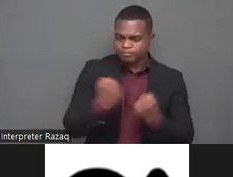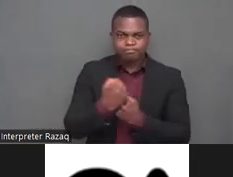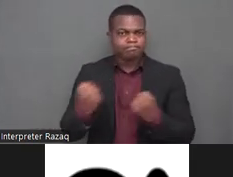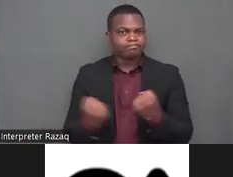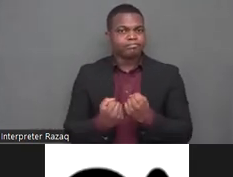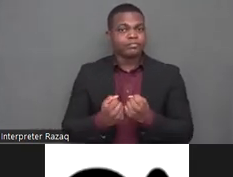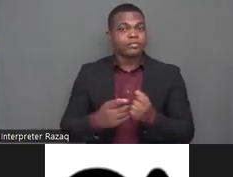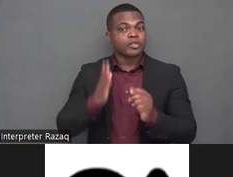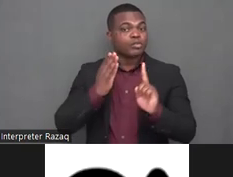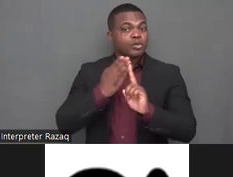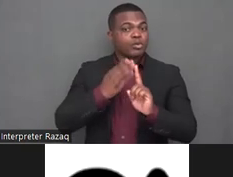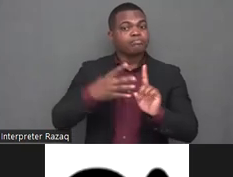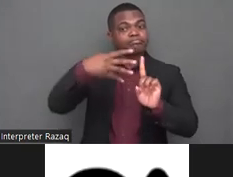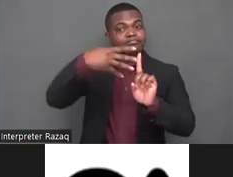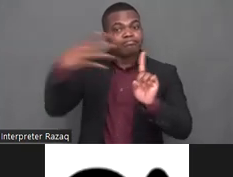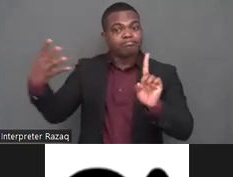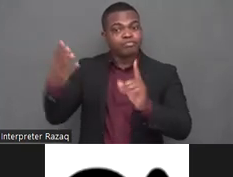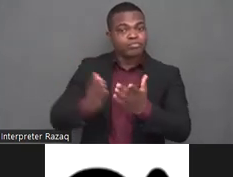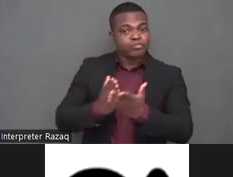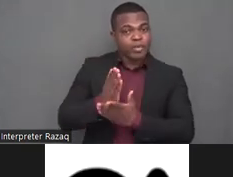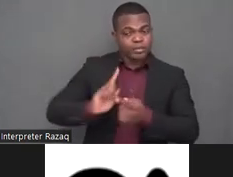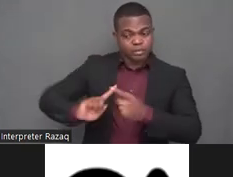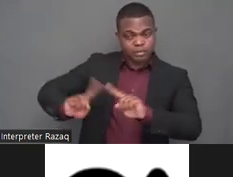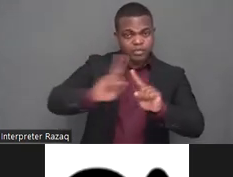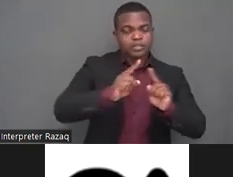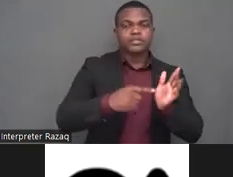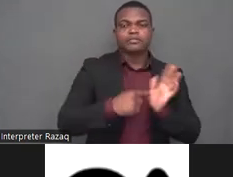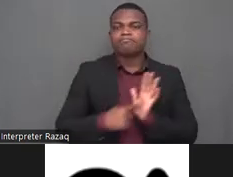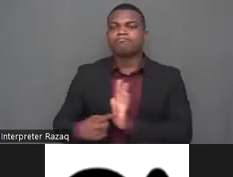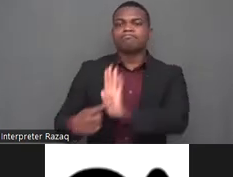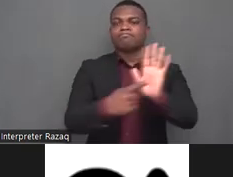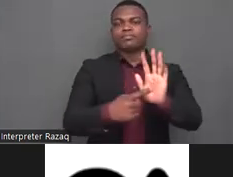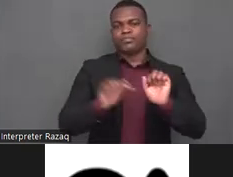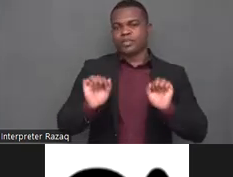intersex persons are not recognized or where the community faces criminalization